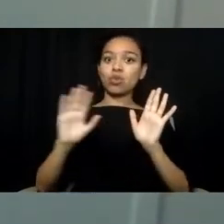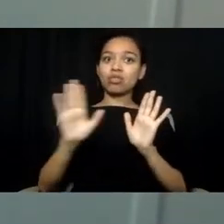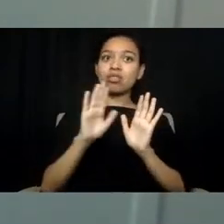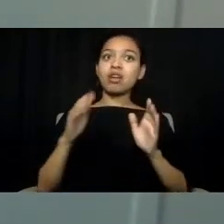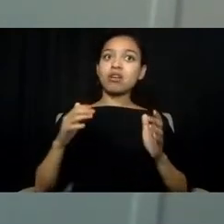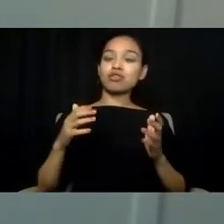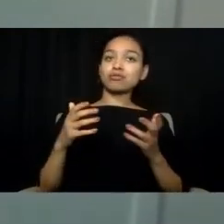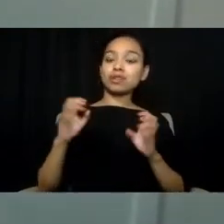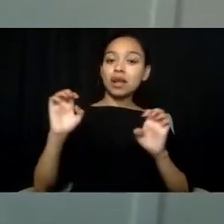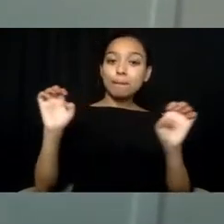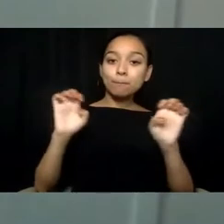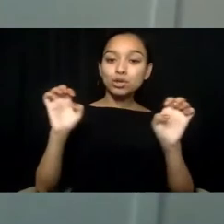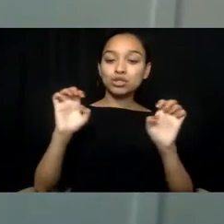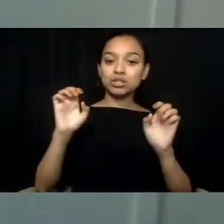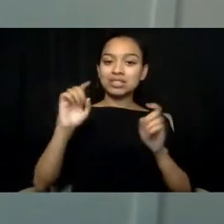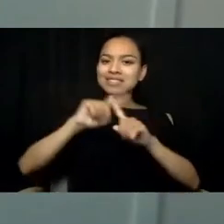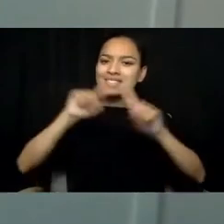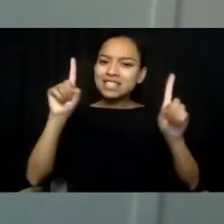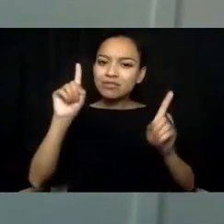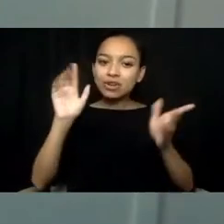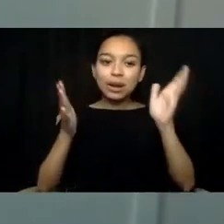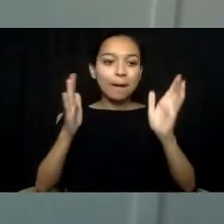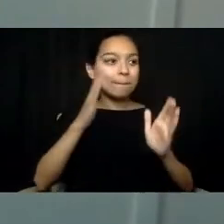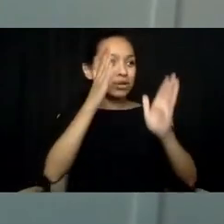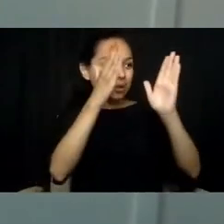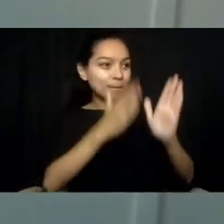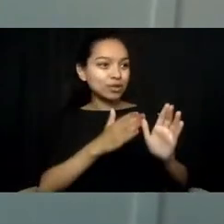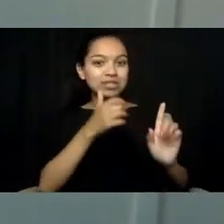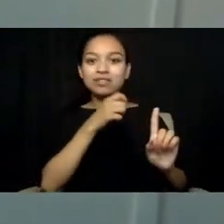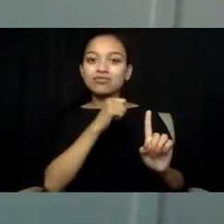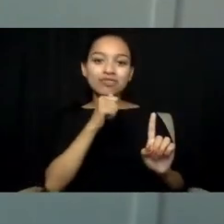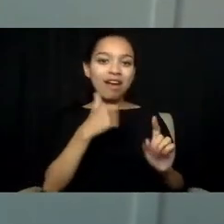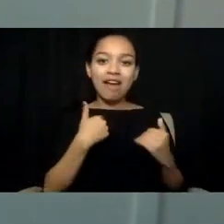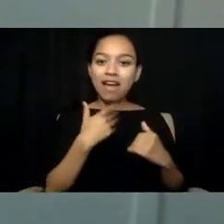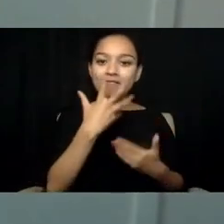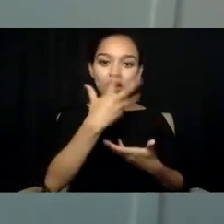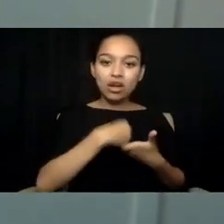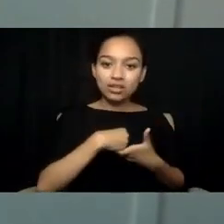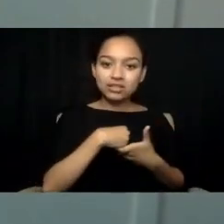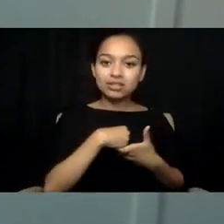They can present as calm. They can lose their ability to speak